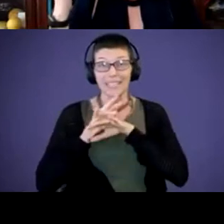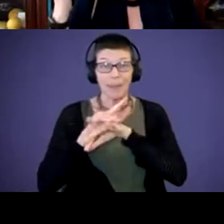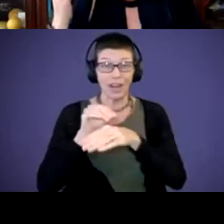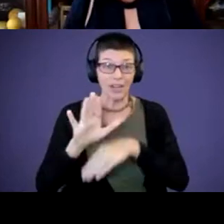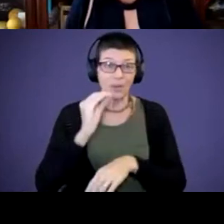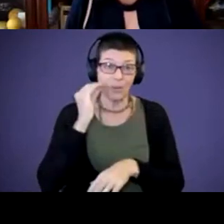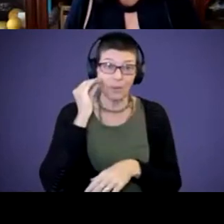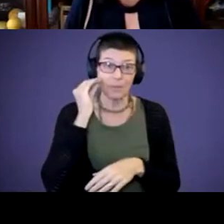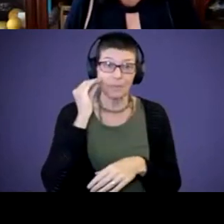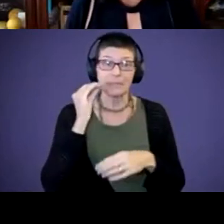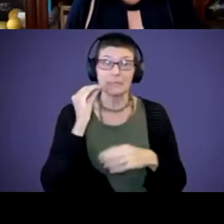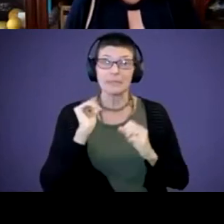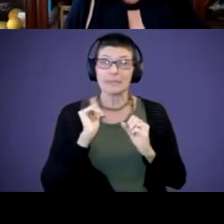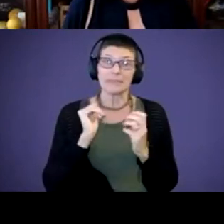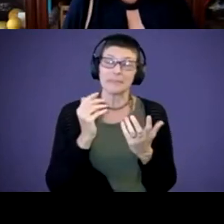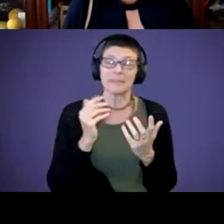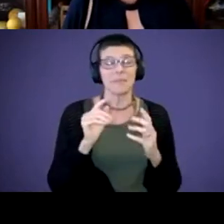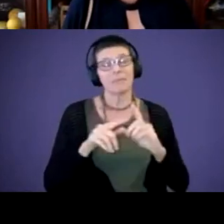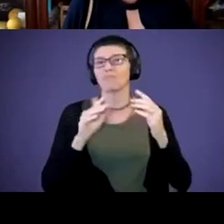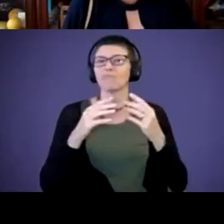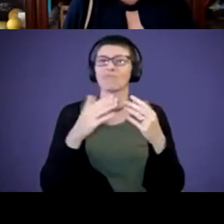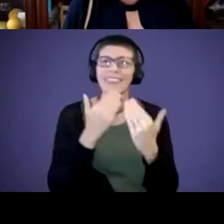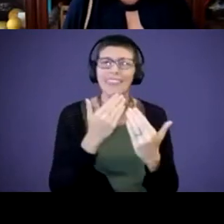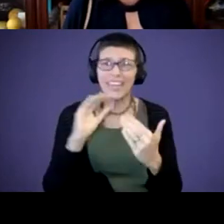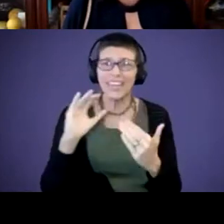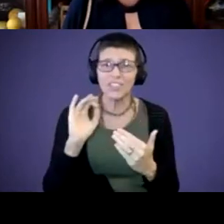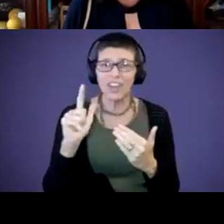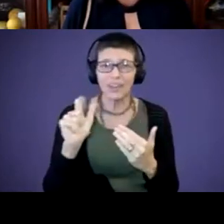my house, but, great. Thank you Chanel. What else? I saw some of you nodding.